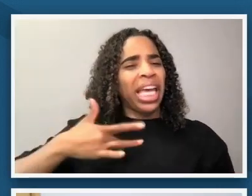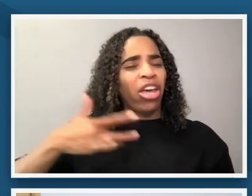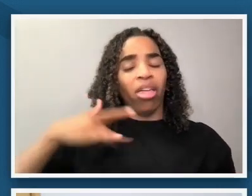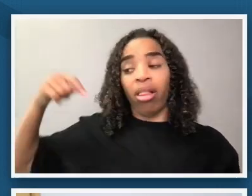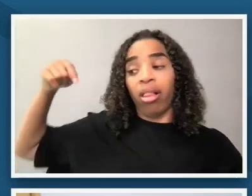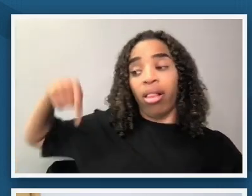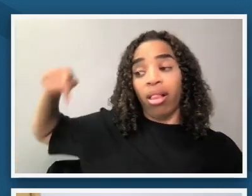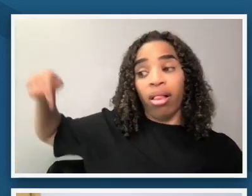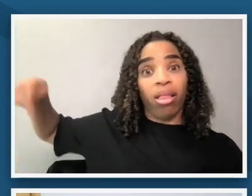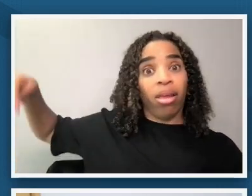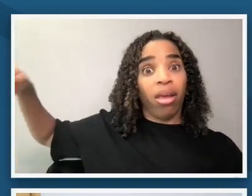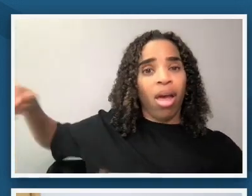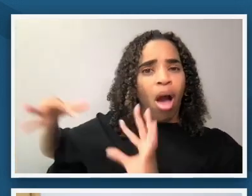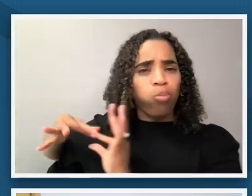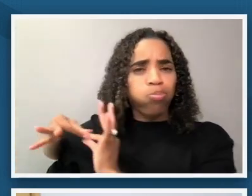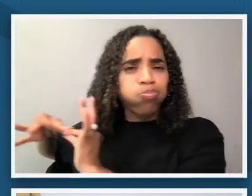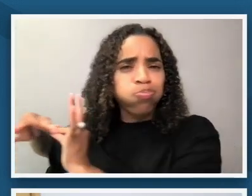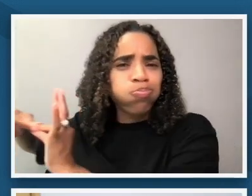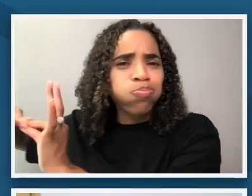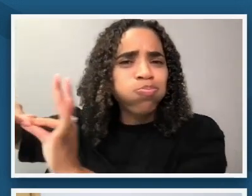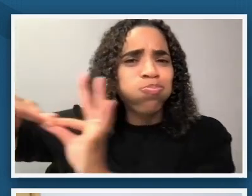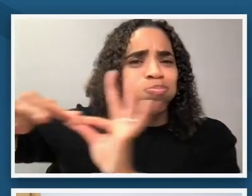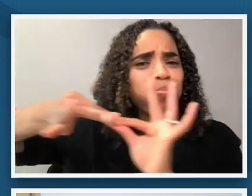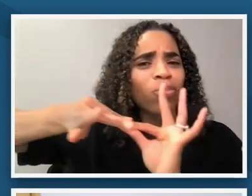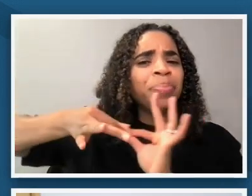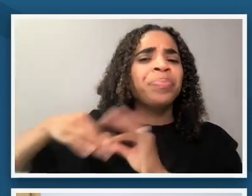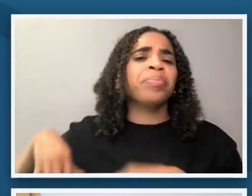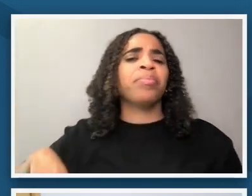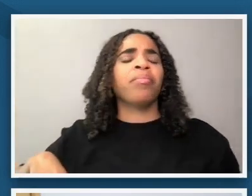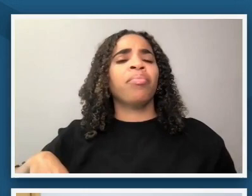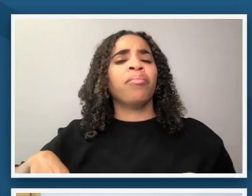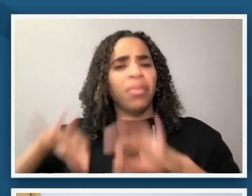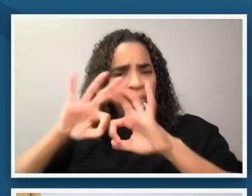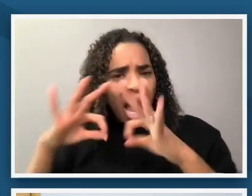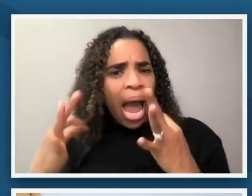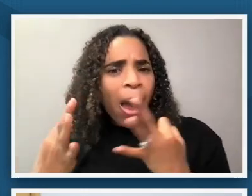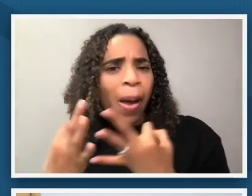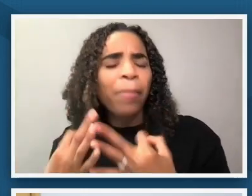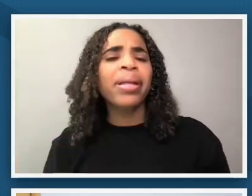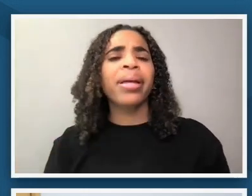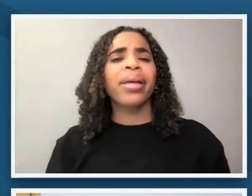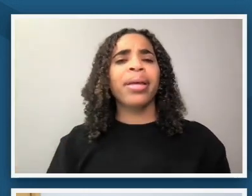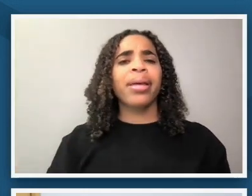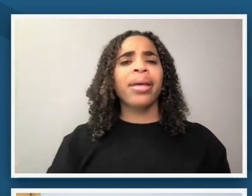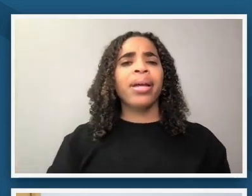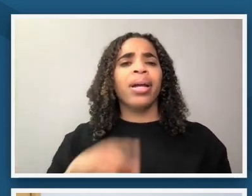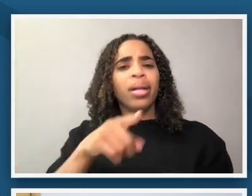on this property i see family ties i see